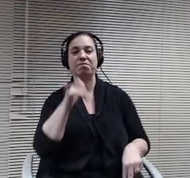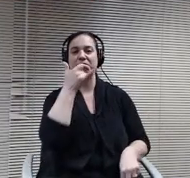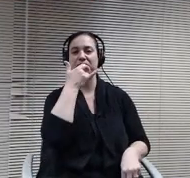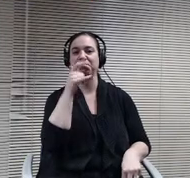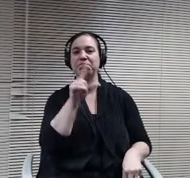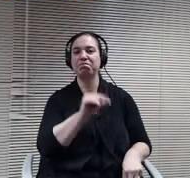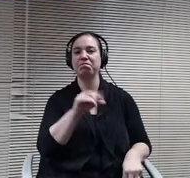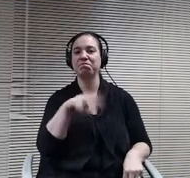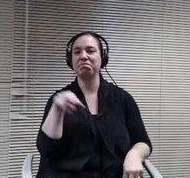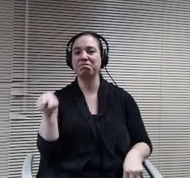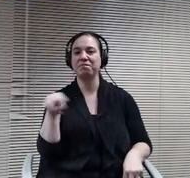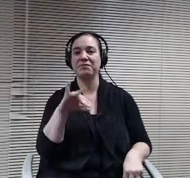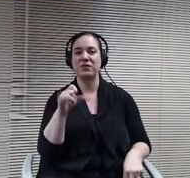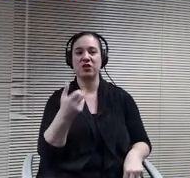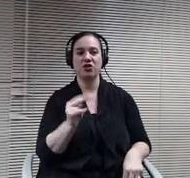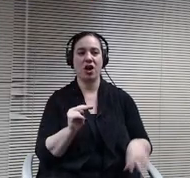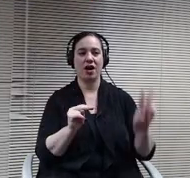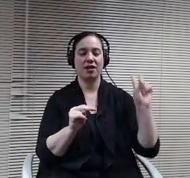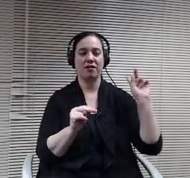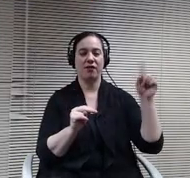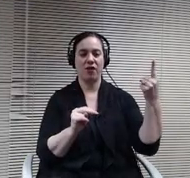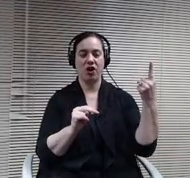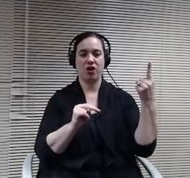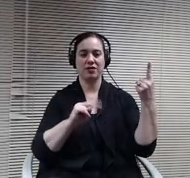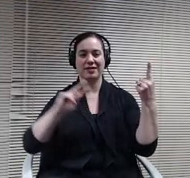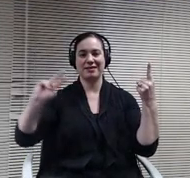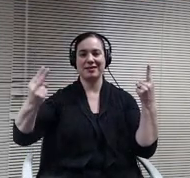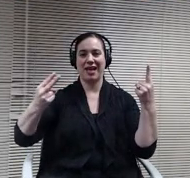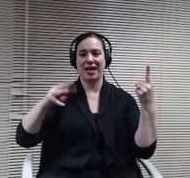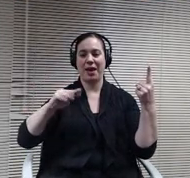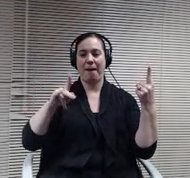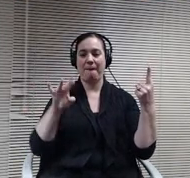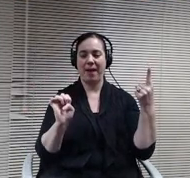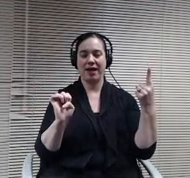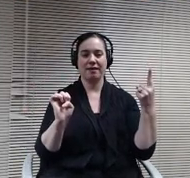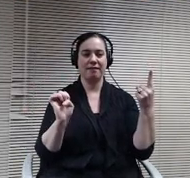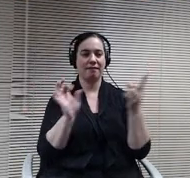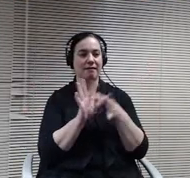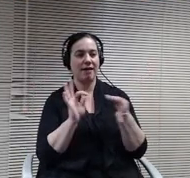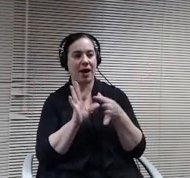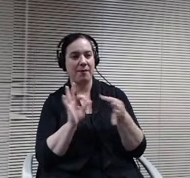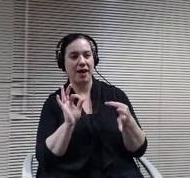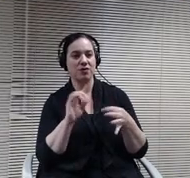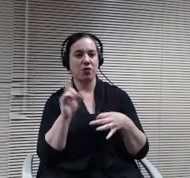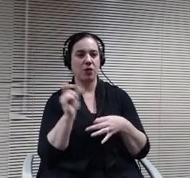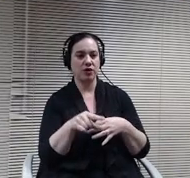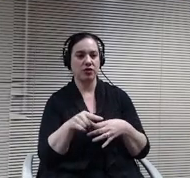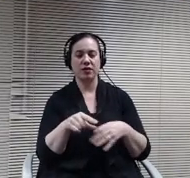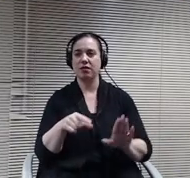Mike? Any comments or questions? I would point out that Paul is also available for questions here, OK?